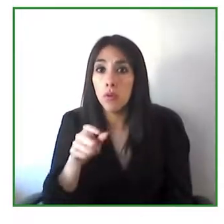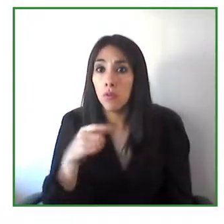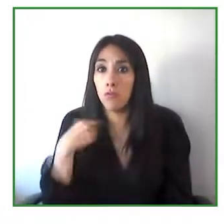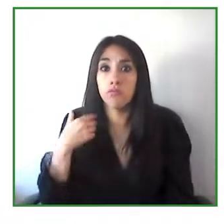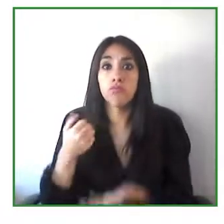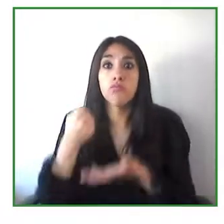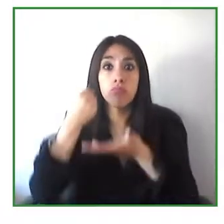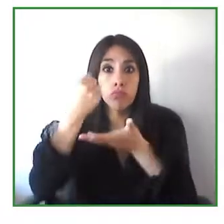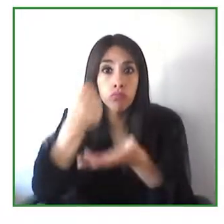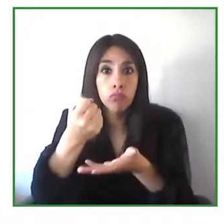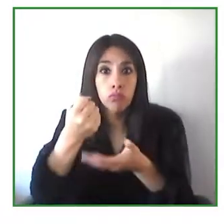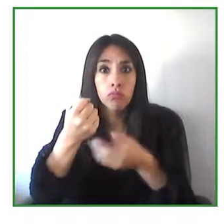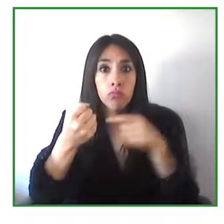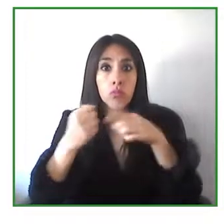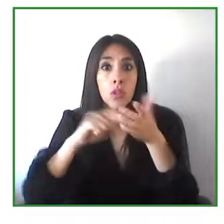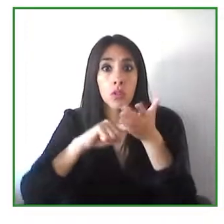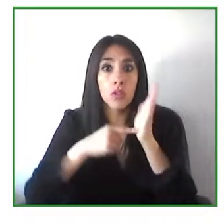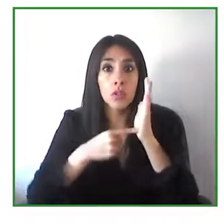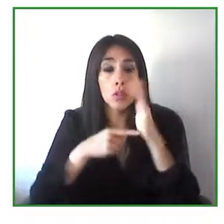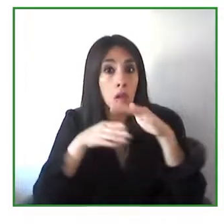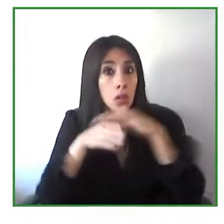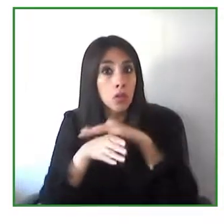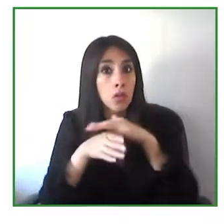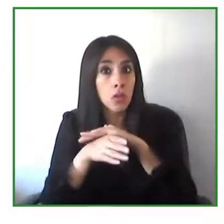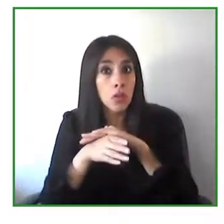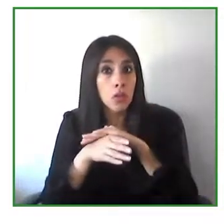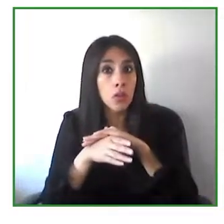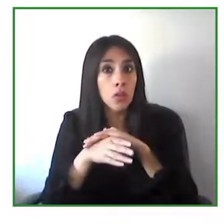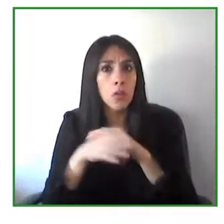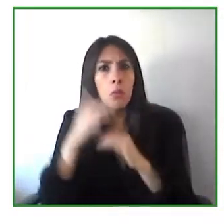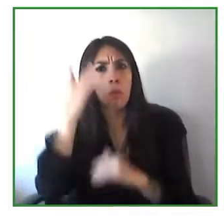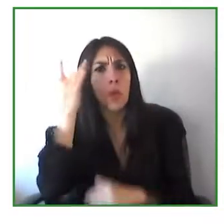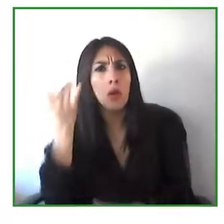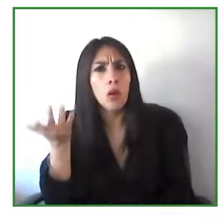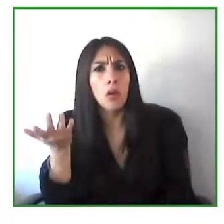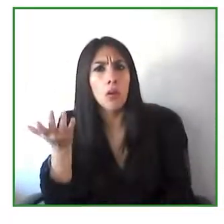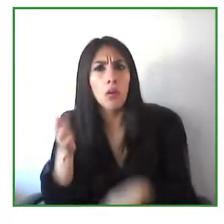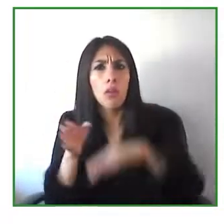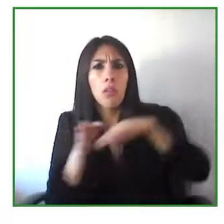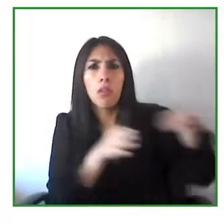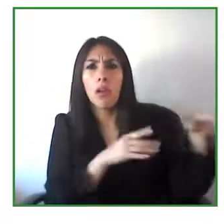use those tools then it displays a discrimination against persons with disabilities, so you